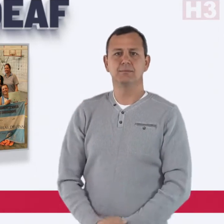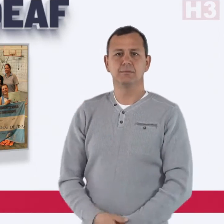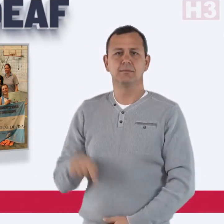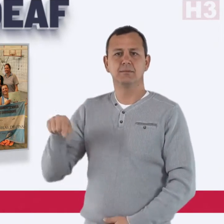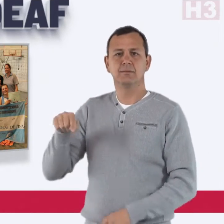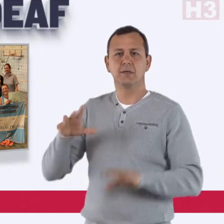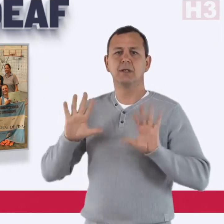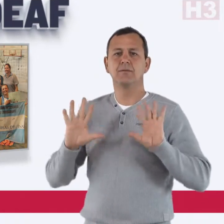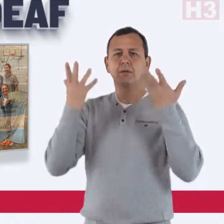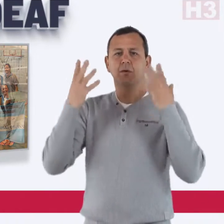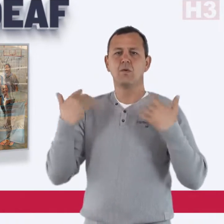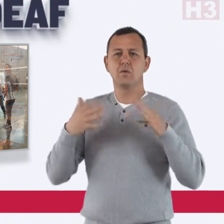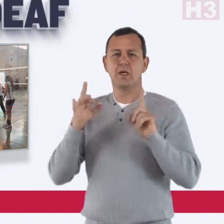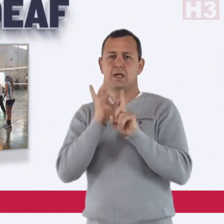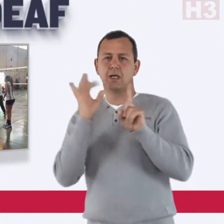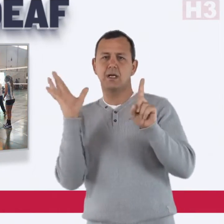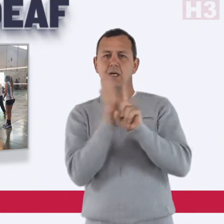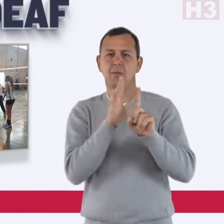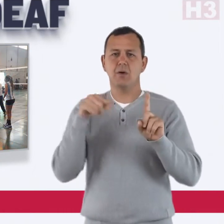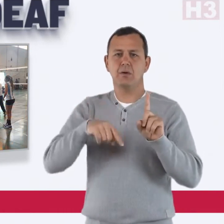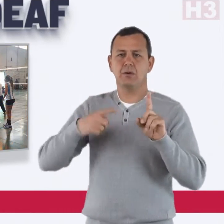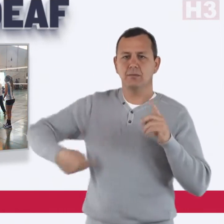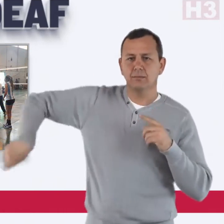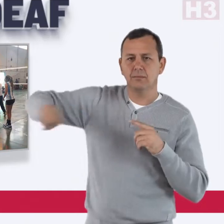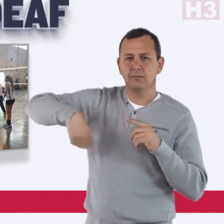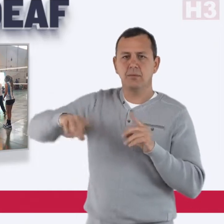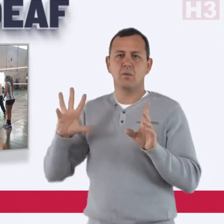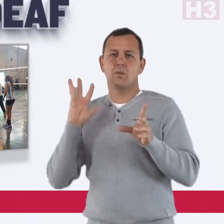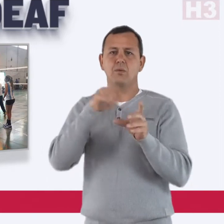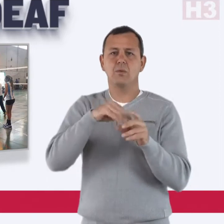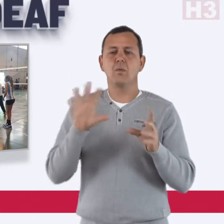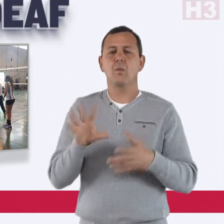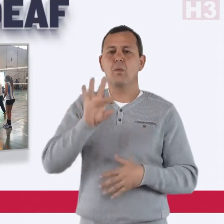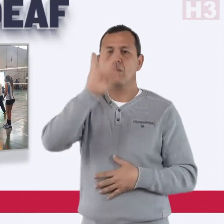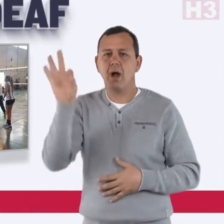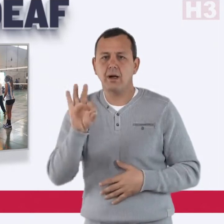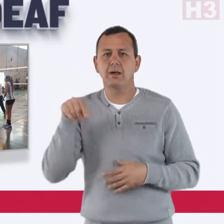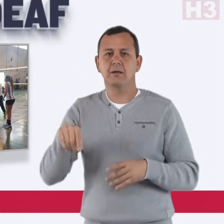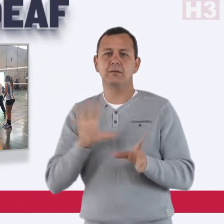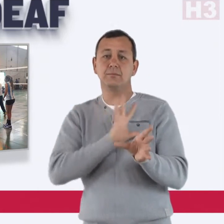The event is very important to the participants because it is